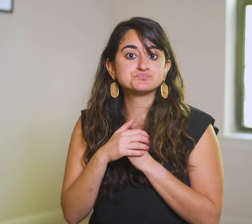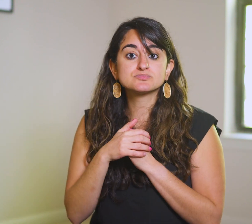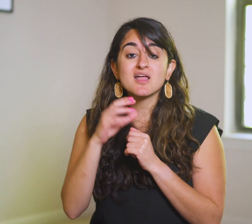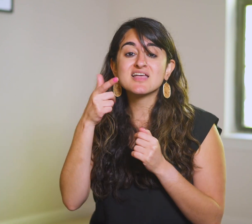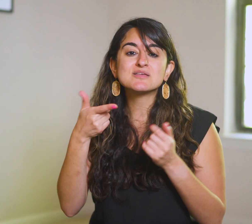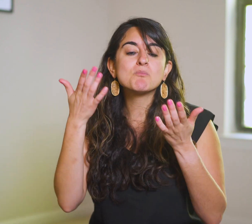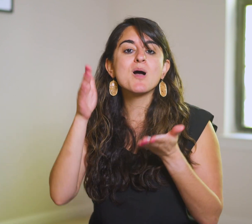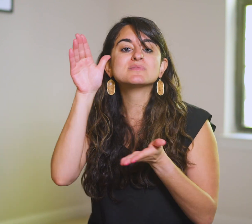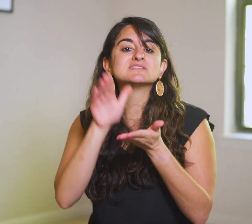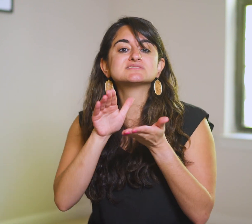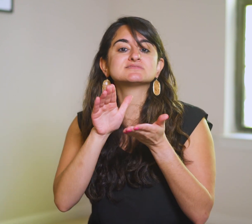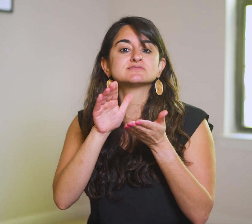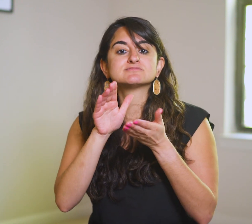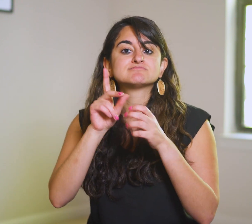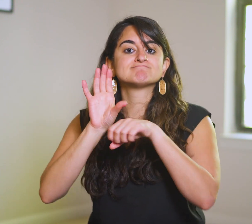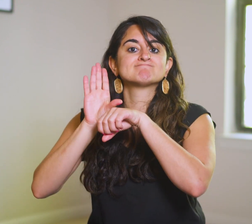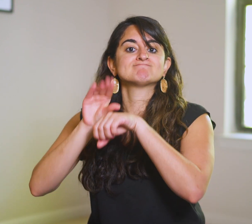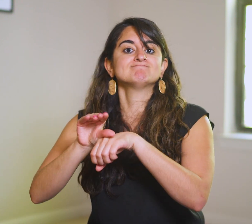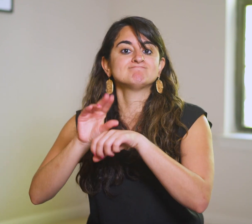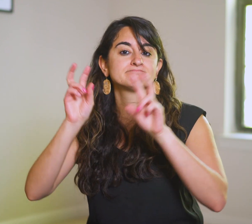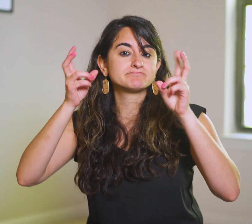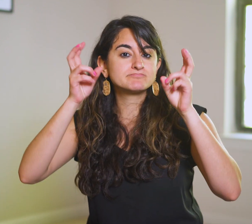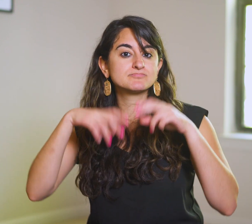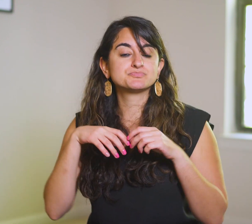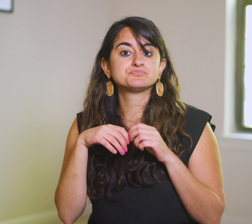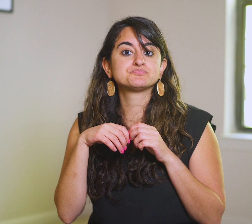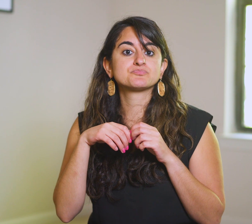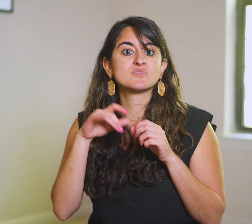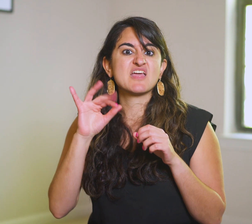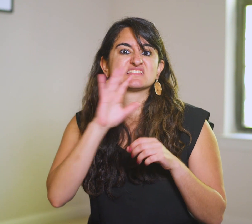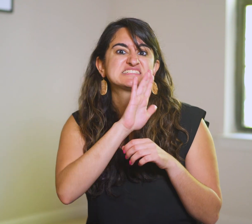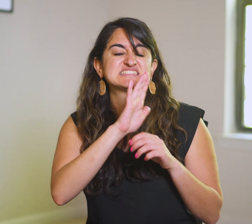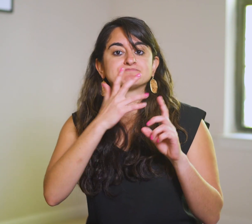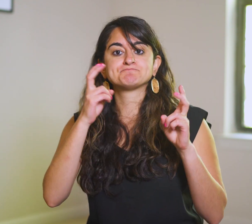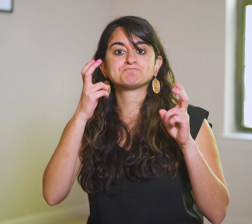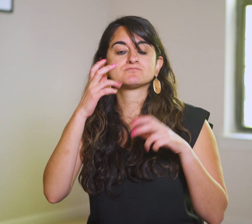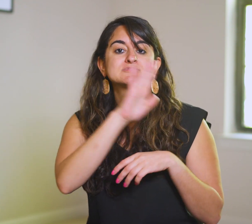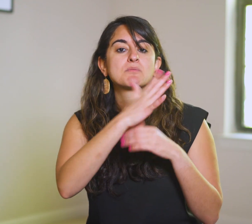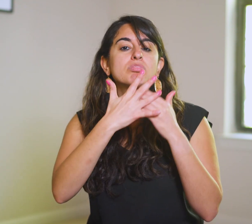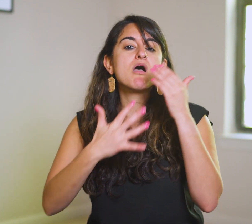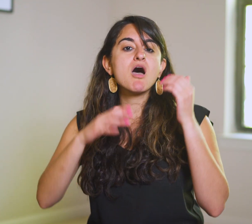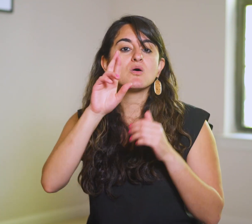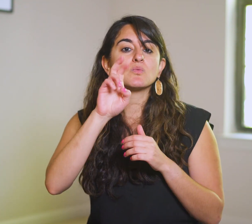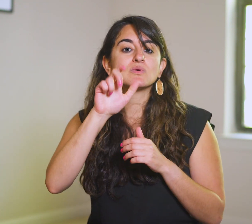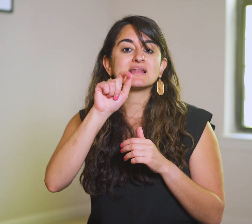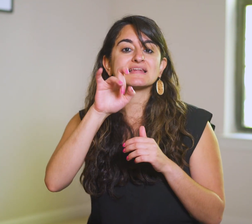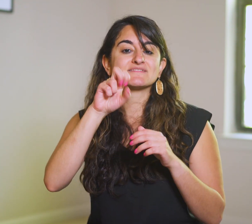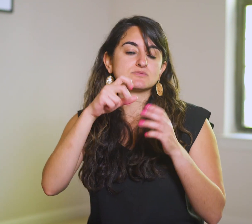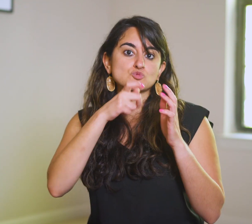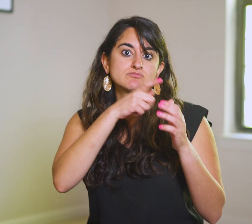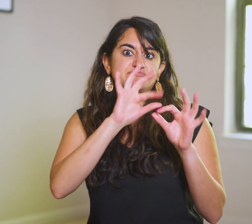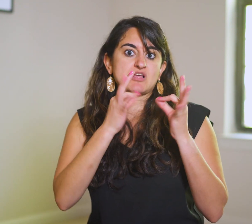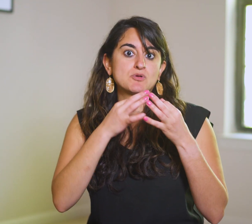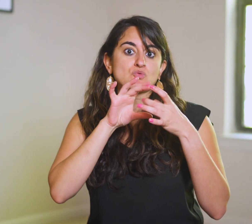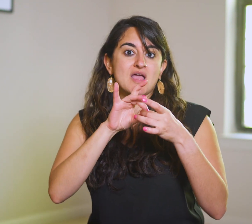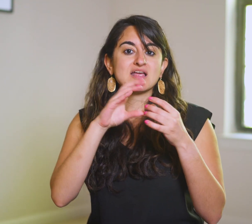Also, this is probably less of a downgrade for His blood relatives